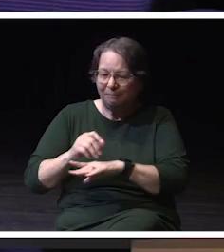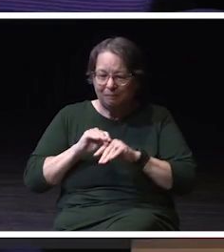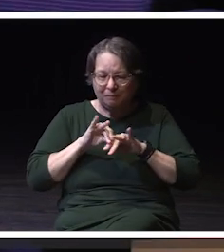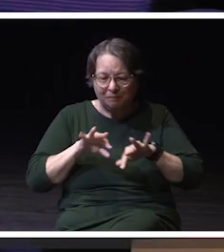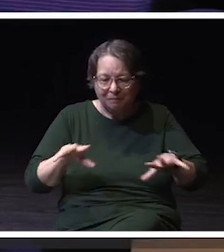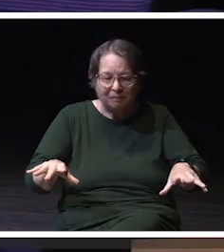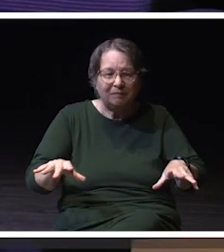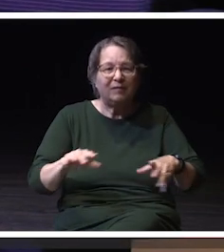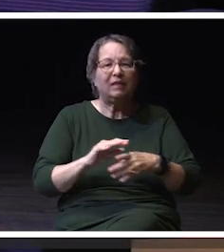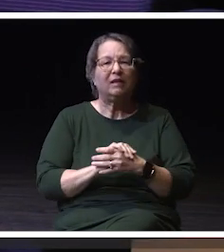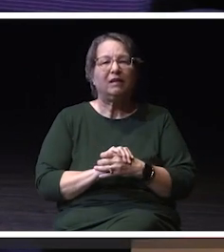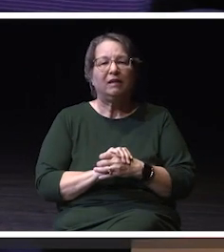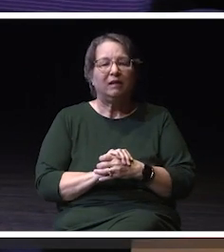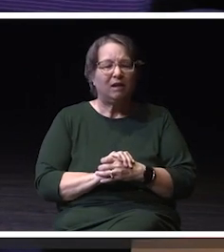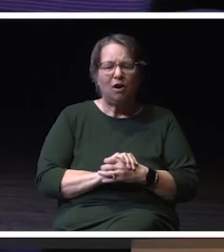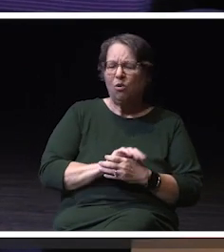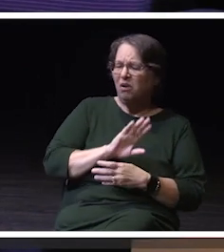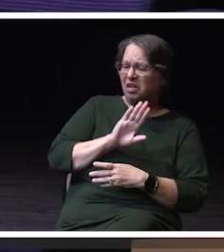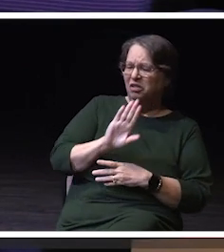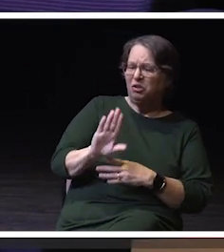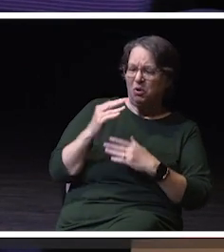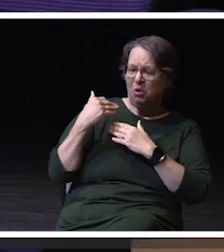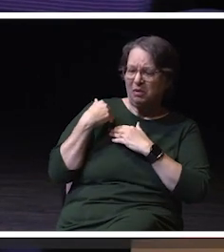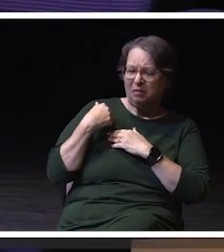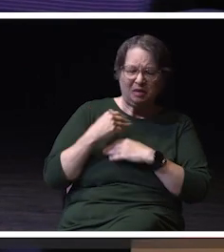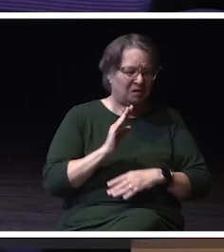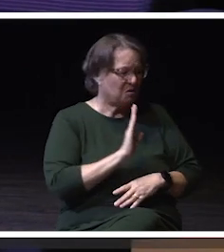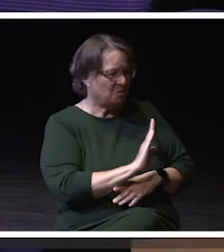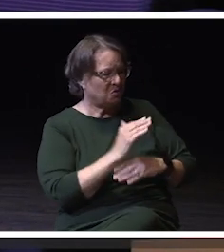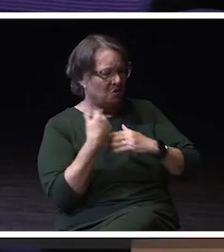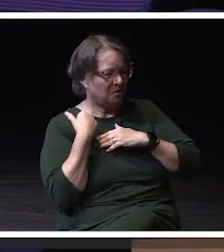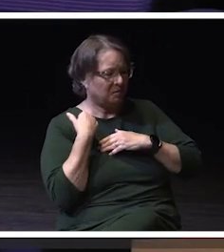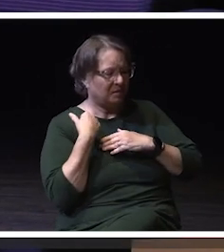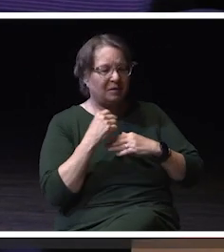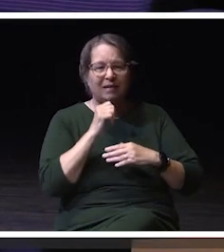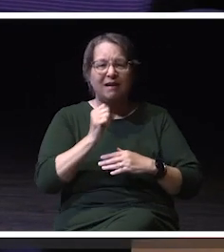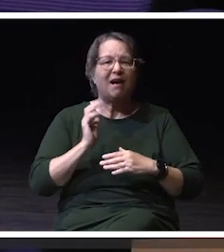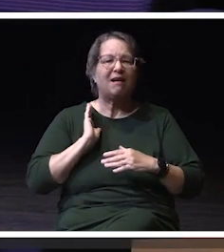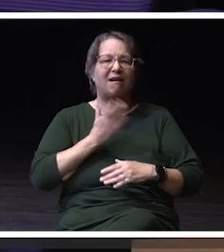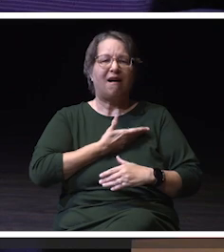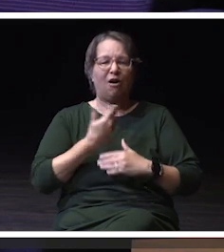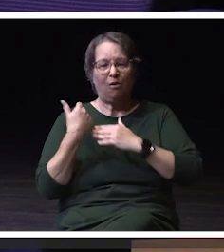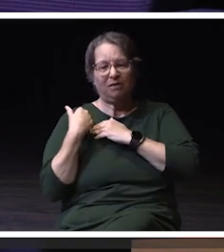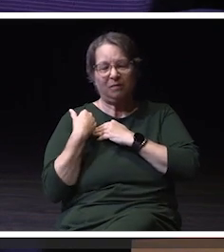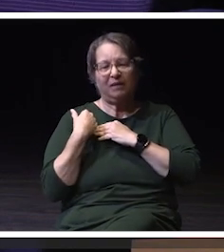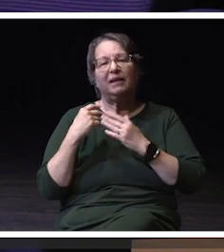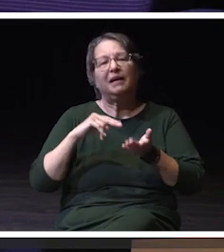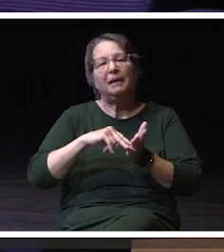responsibility instead of a us responsibility. And it also often means that the leaders just aren't